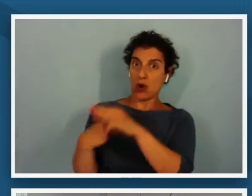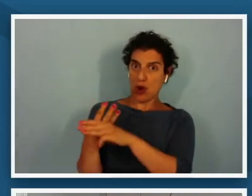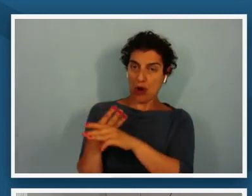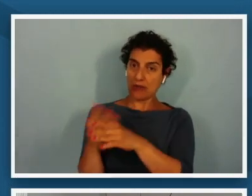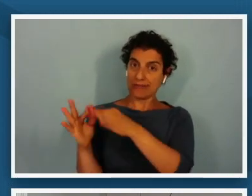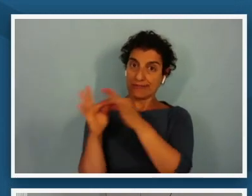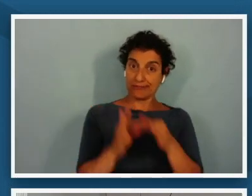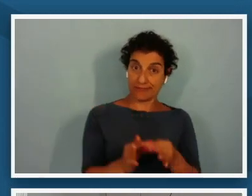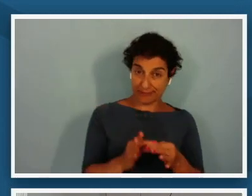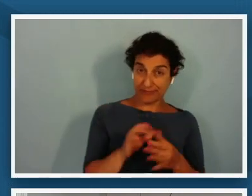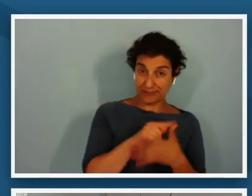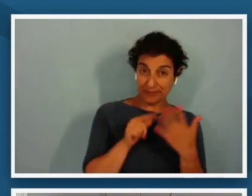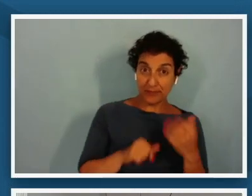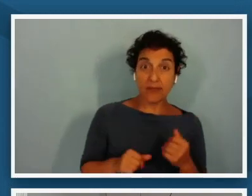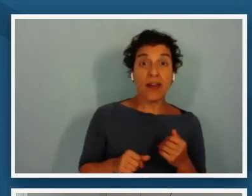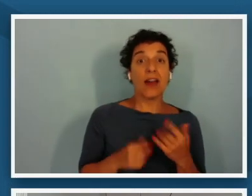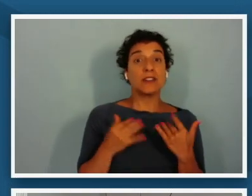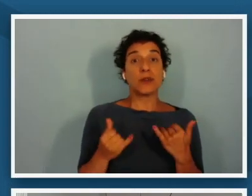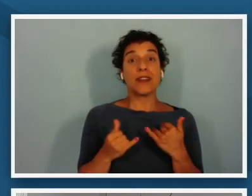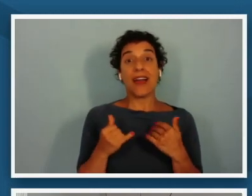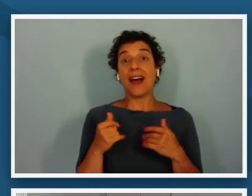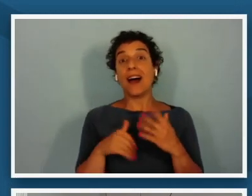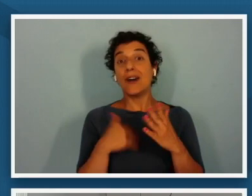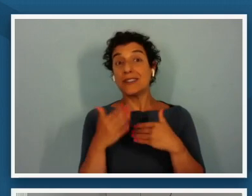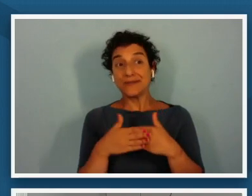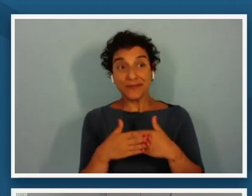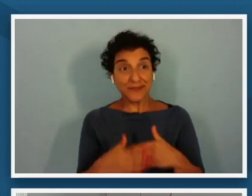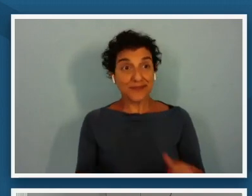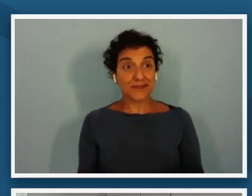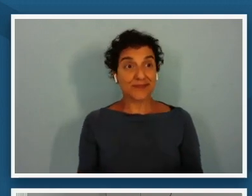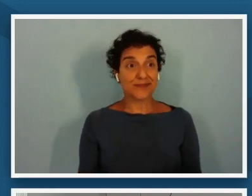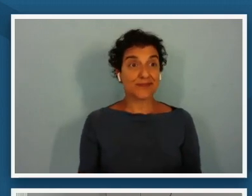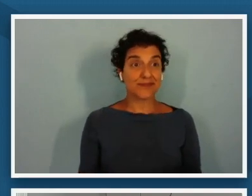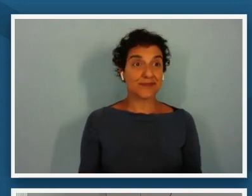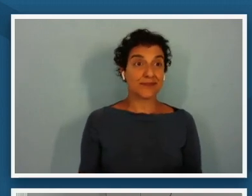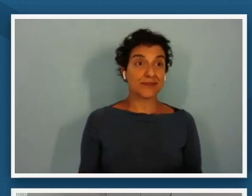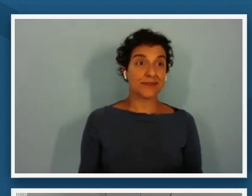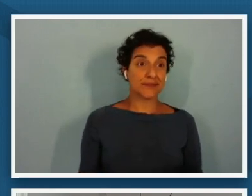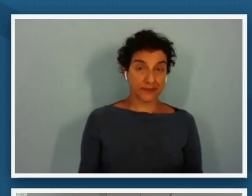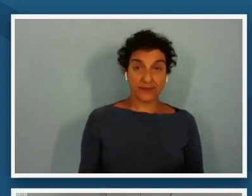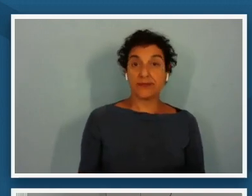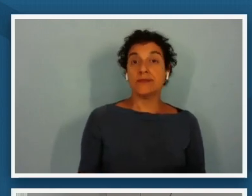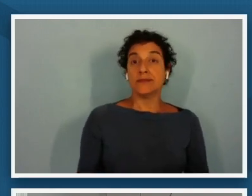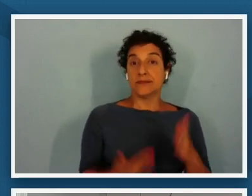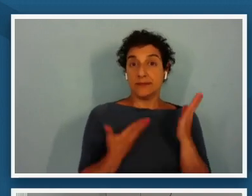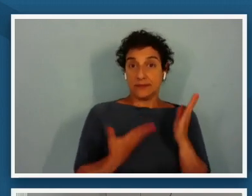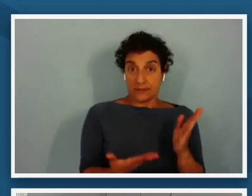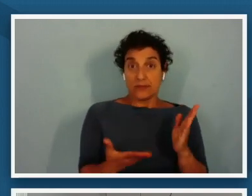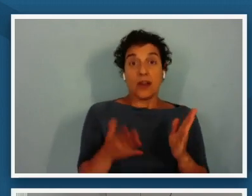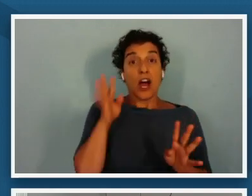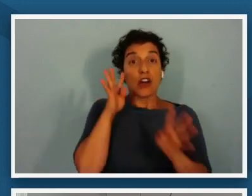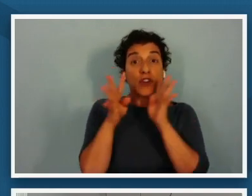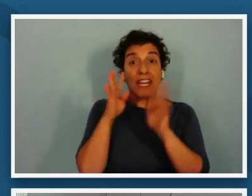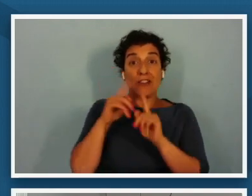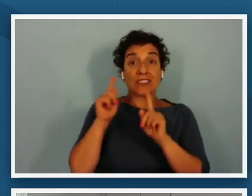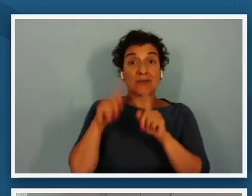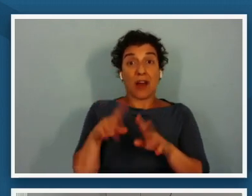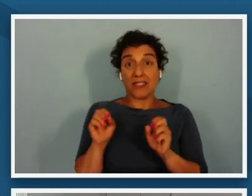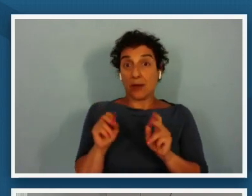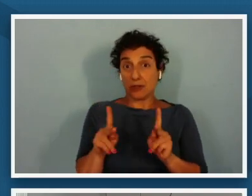page ahead one more slide please here is a creative response at